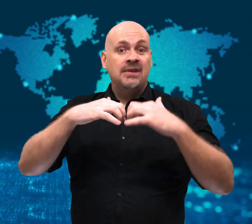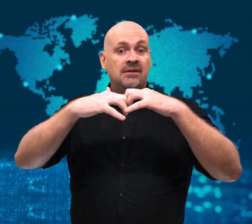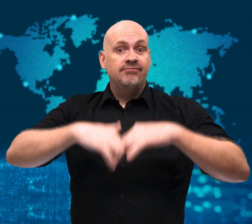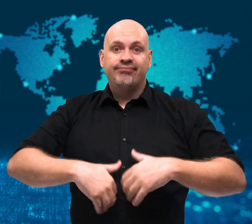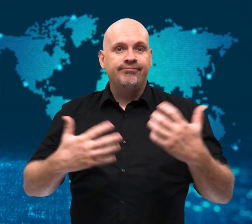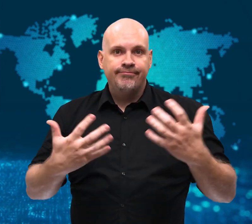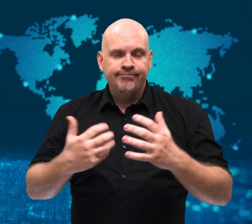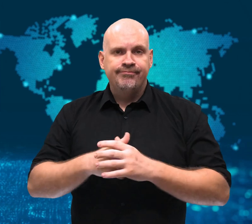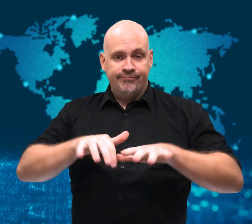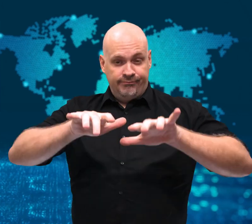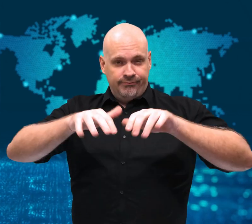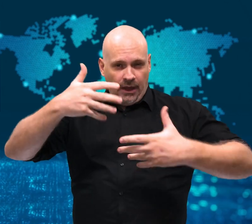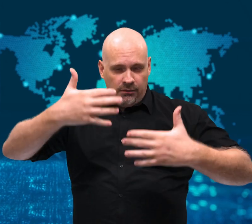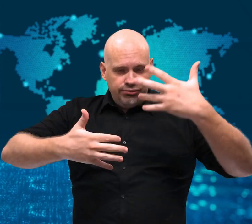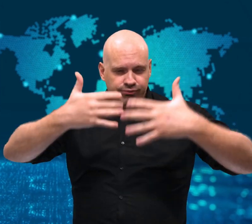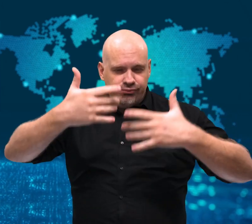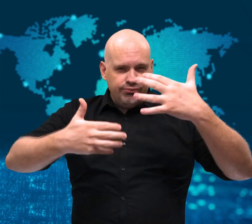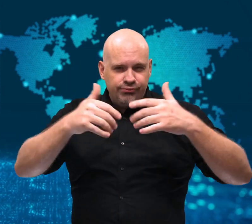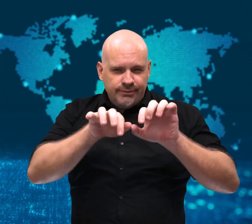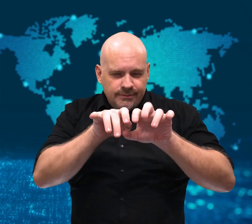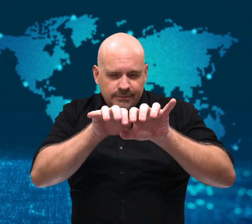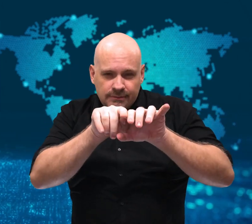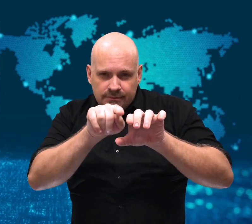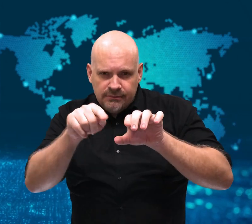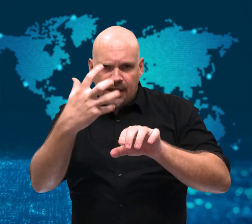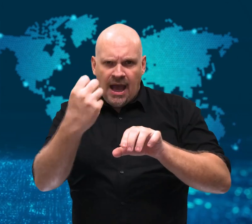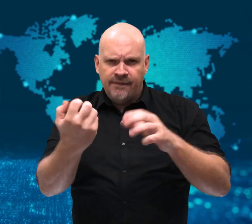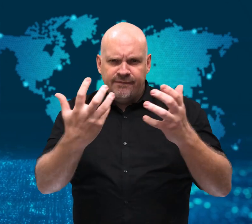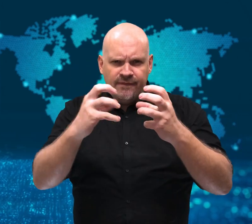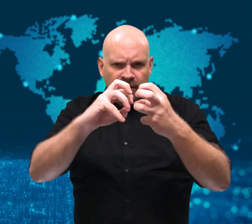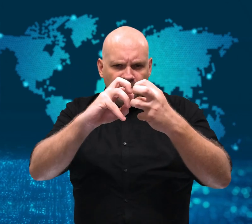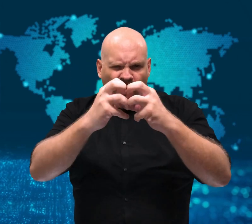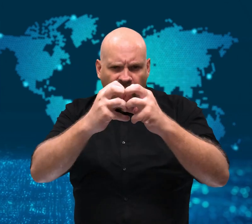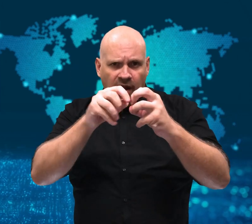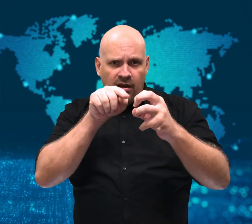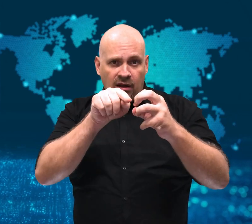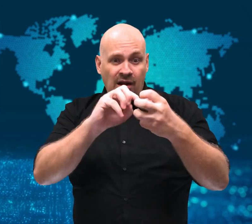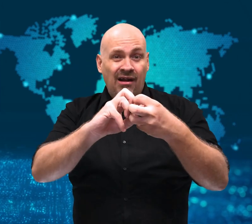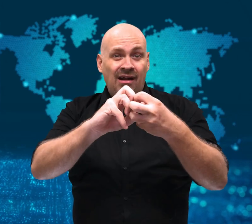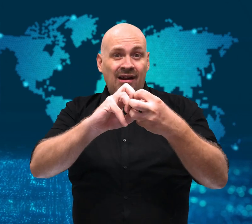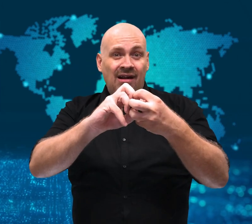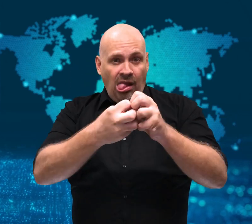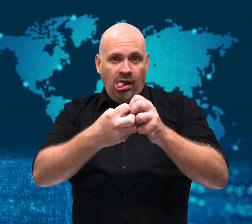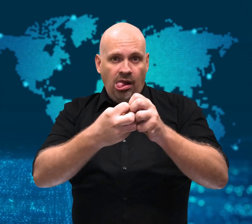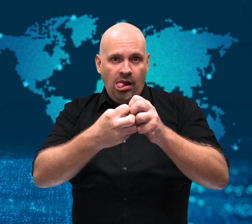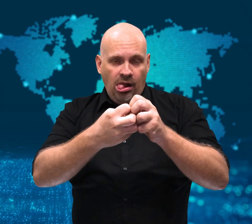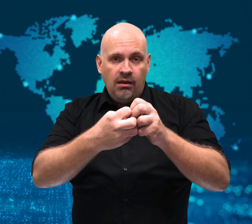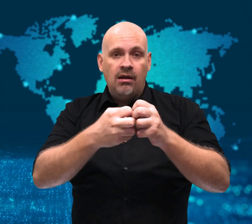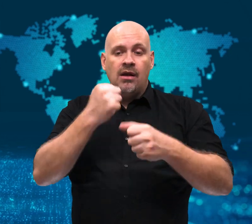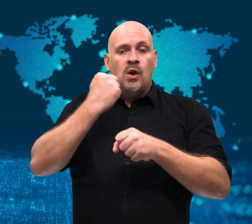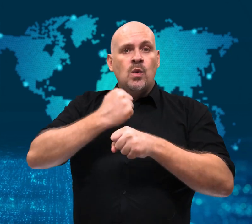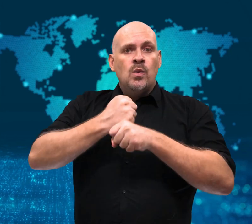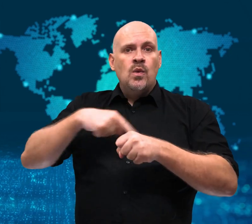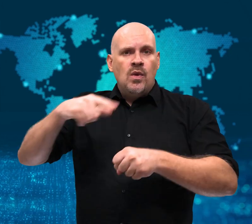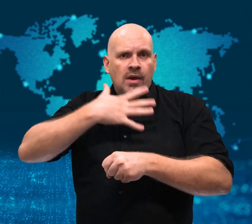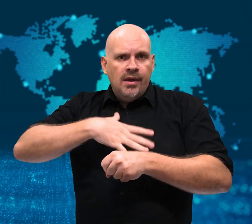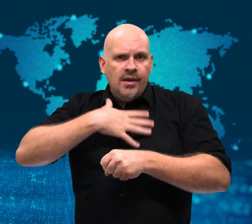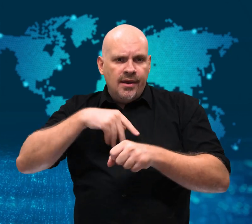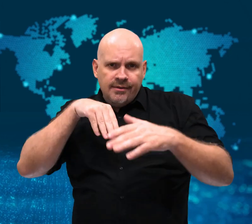It was caused by a misconfiguration that temporarily